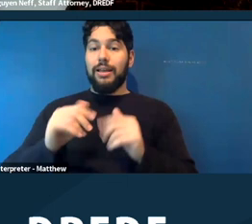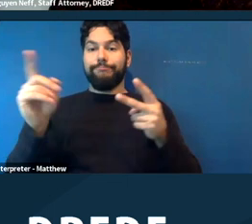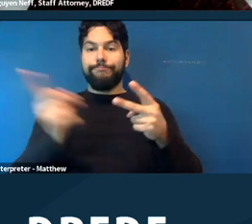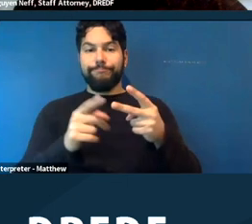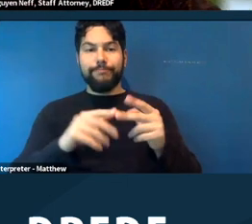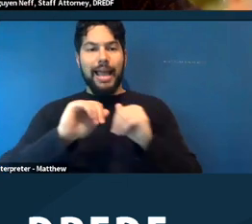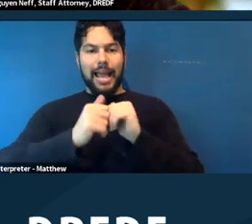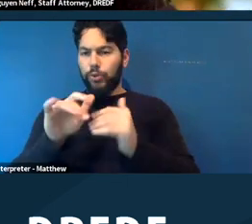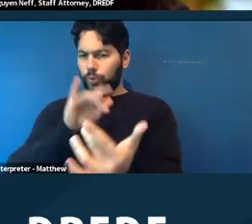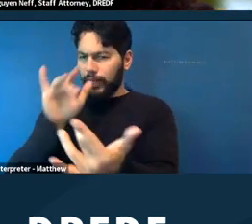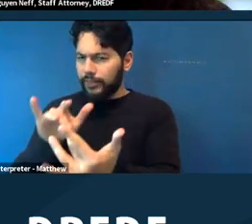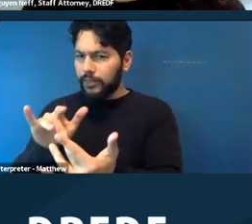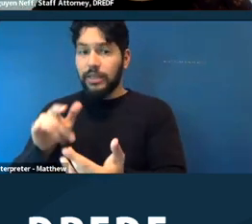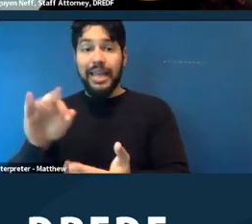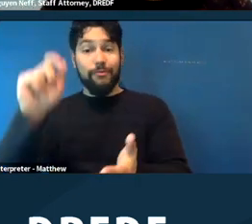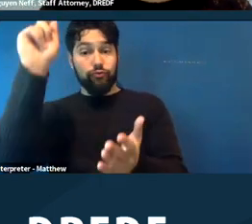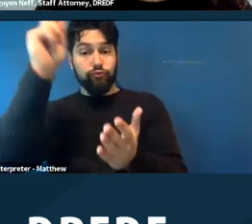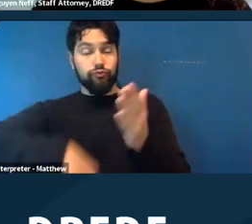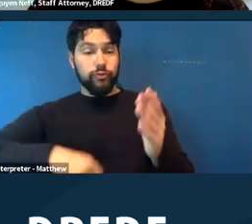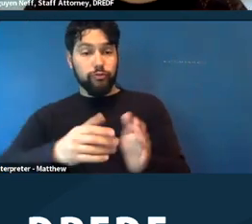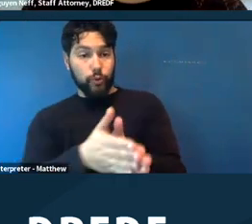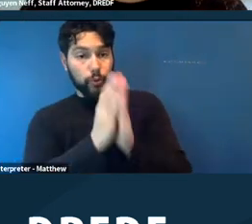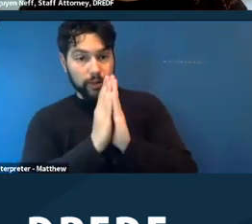So if you're doing a written request, you're going to introduce yourself,